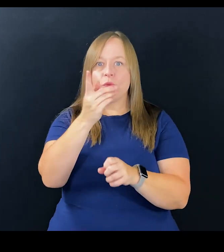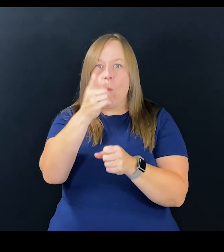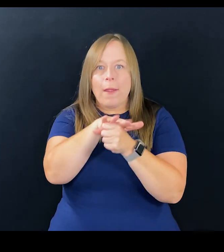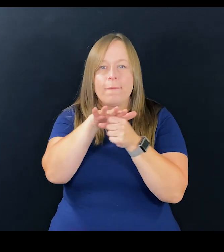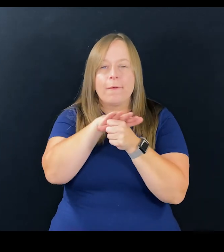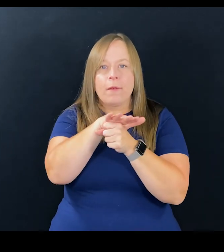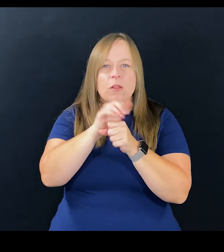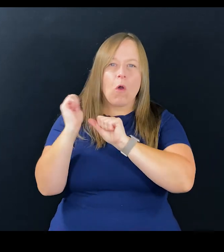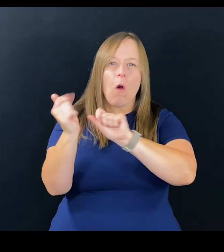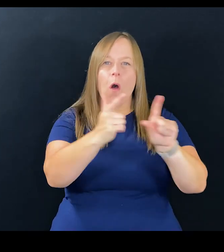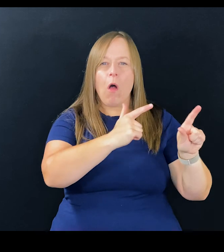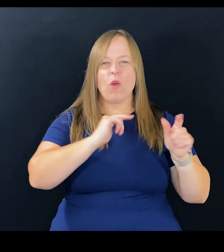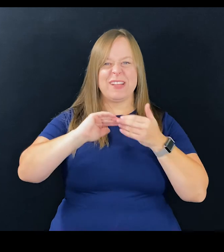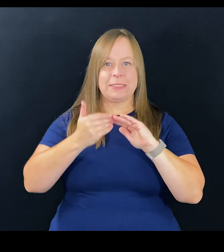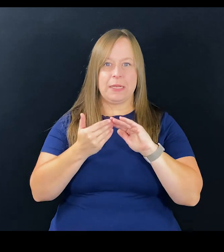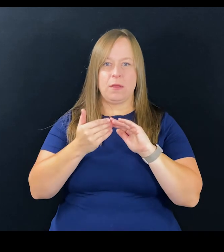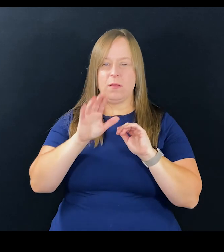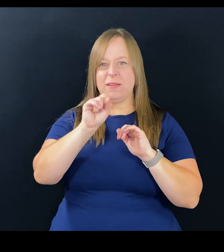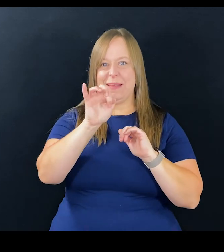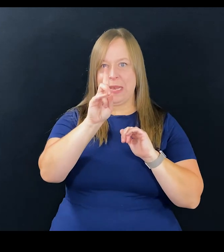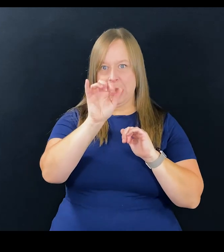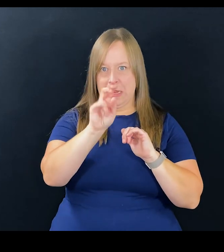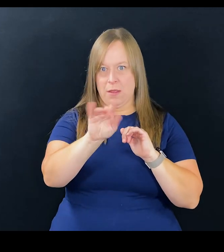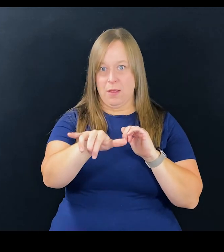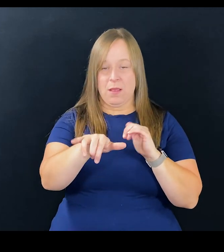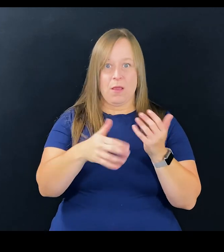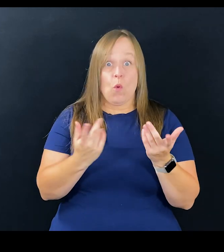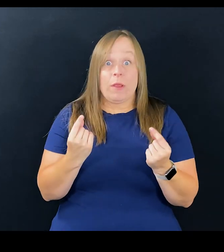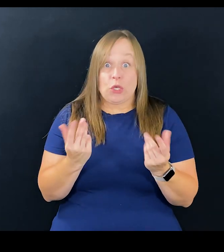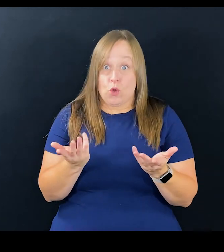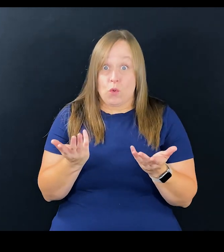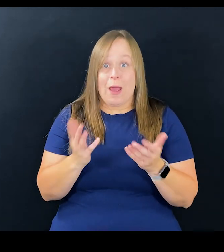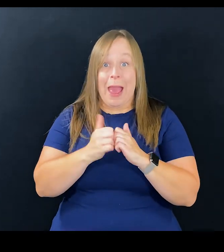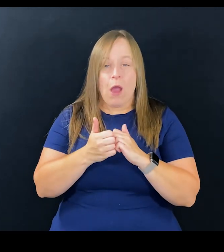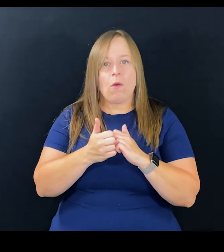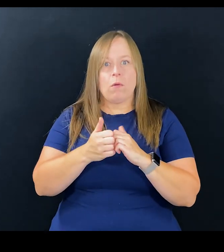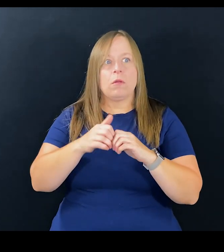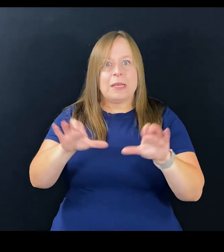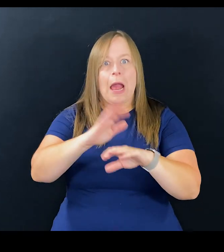it's not just one place, it's all over the city of Sydney. What did they do?